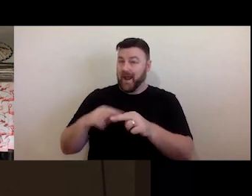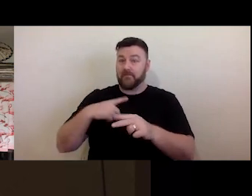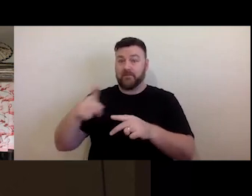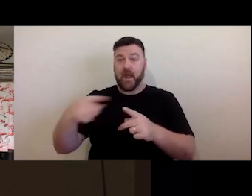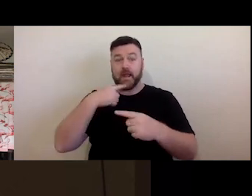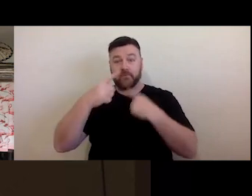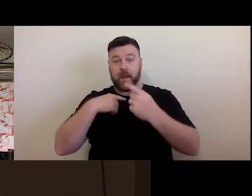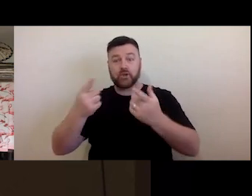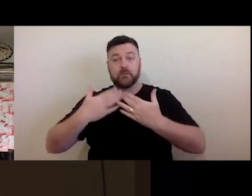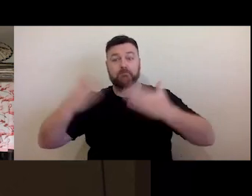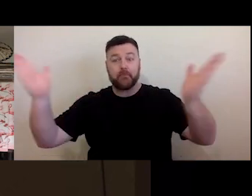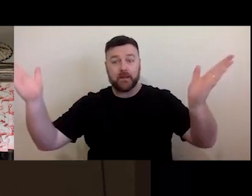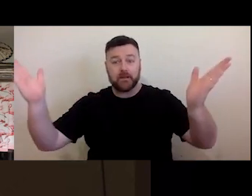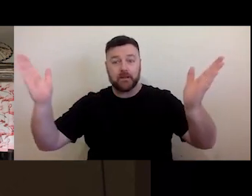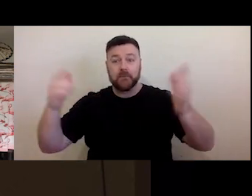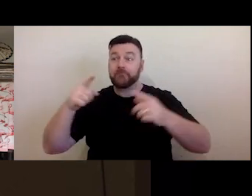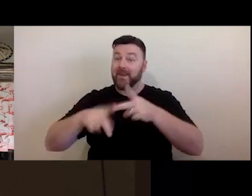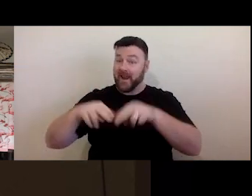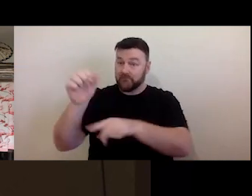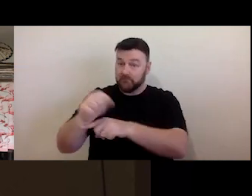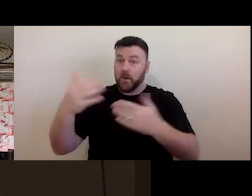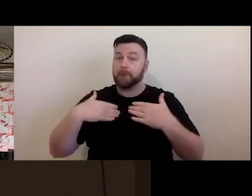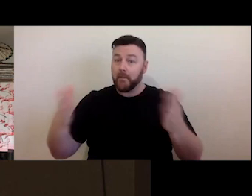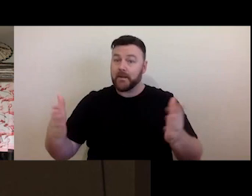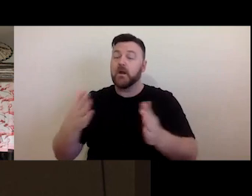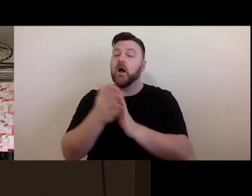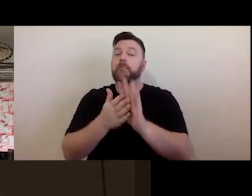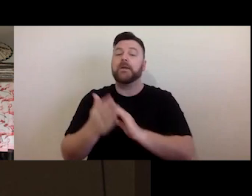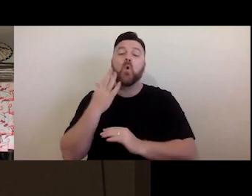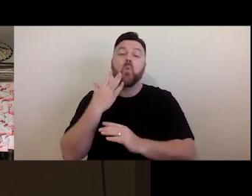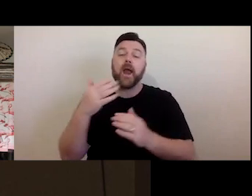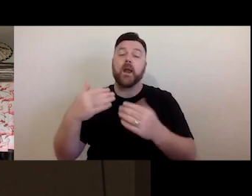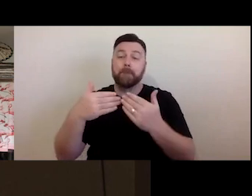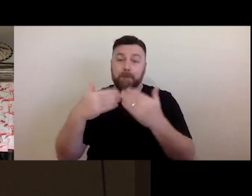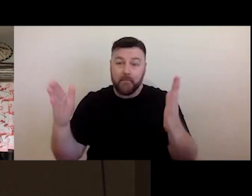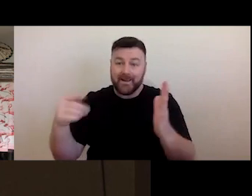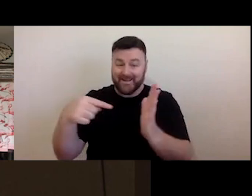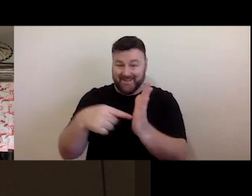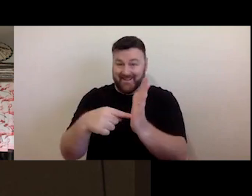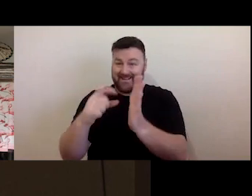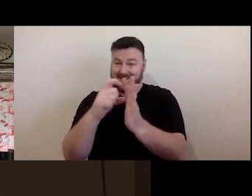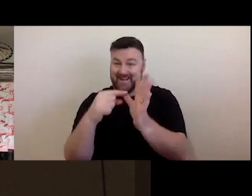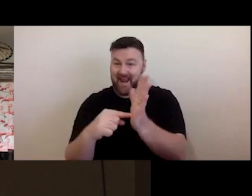So, where it's been made public, it's the year it was made public plus 70 years. If it's never been made public, it's